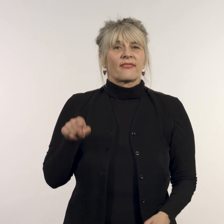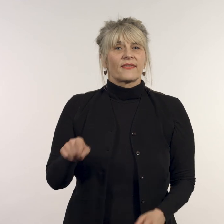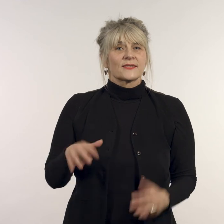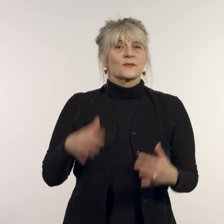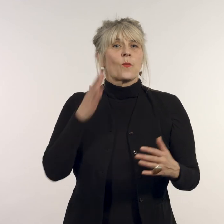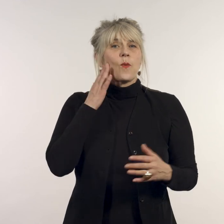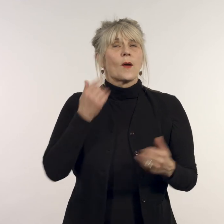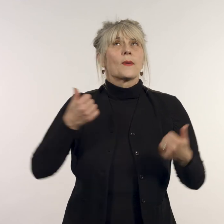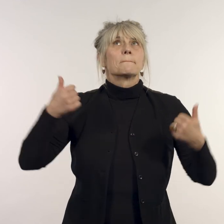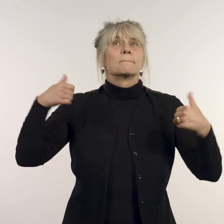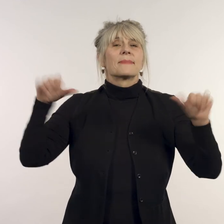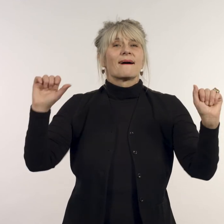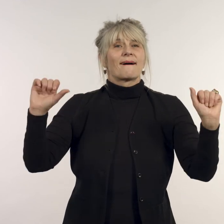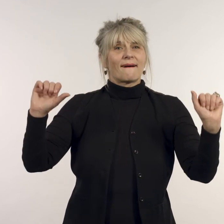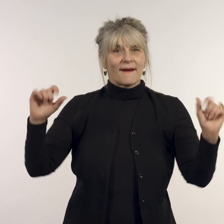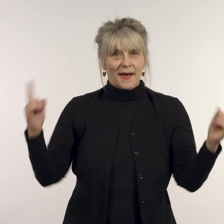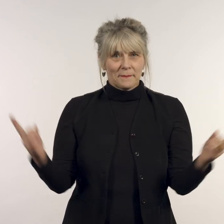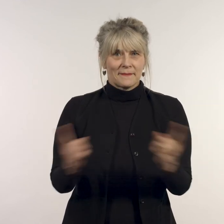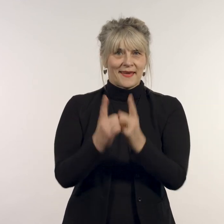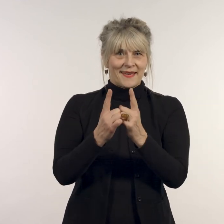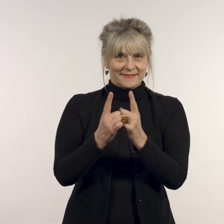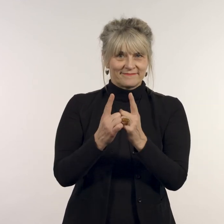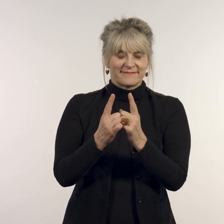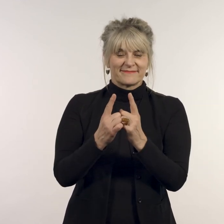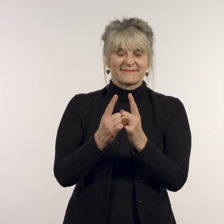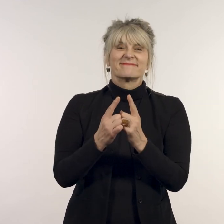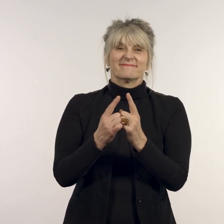‘This is when we finally met.